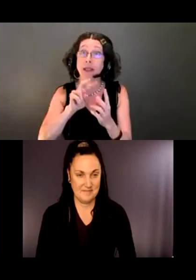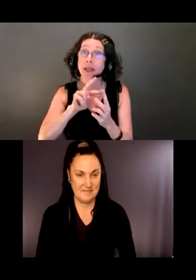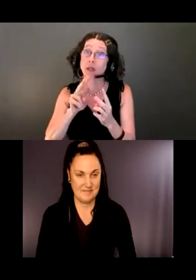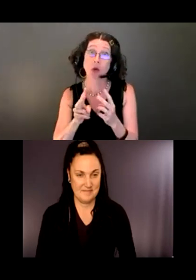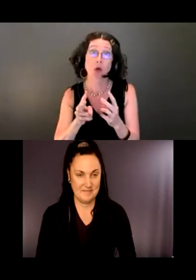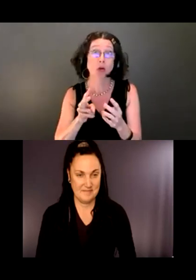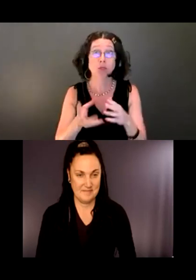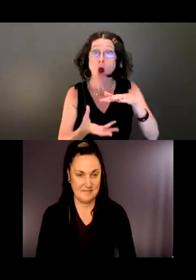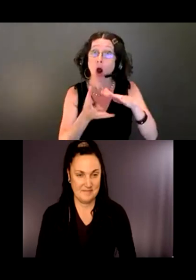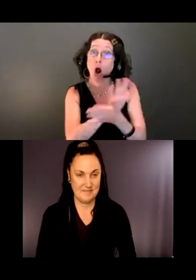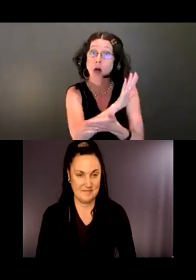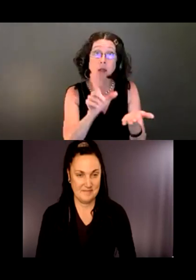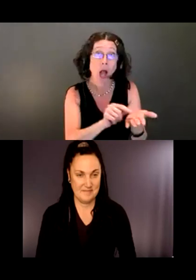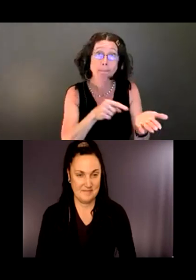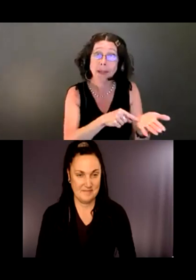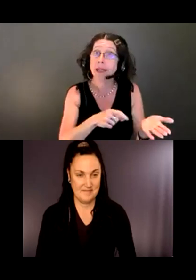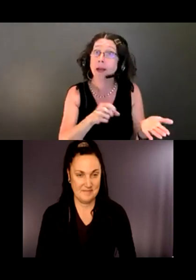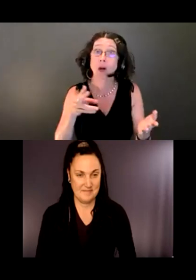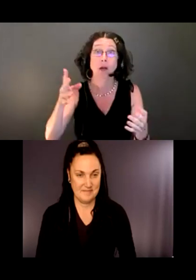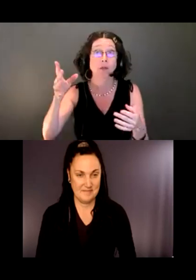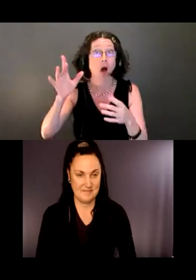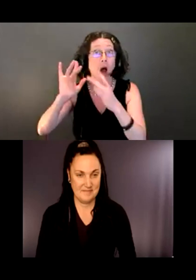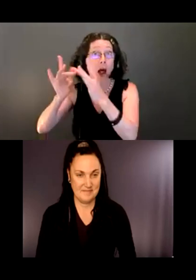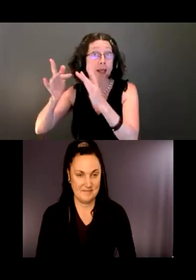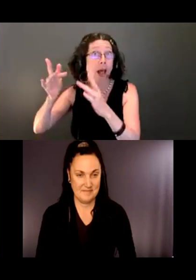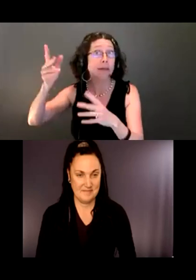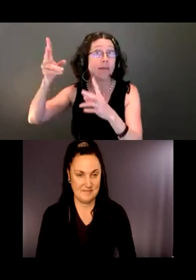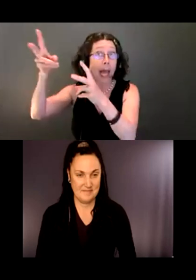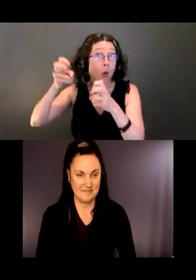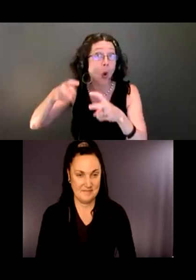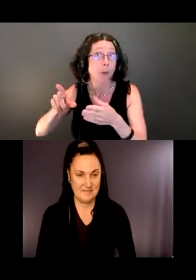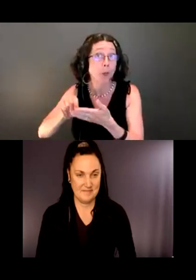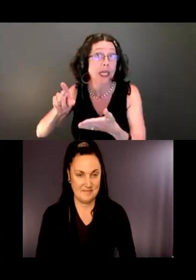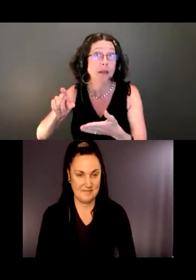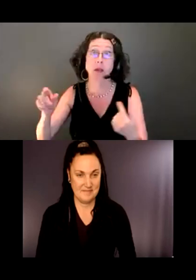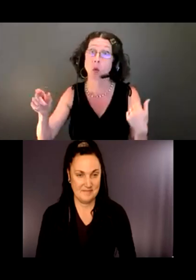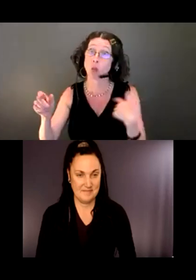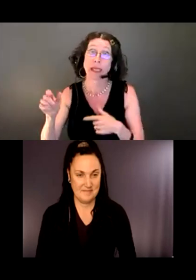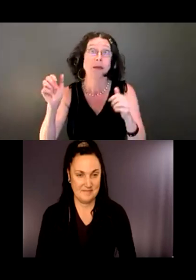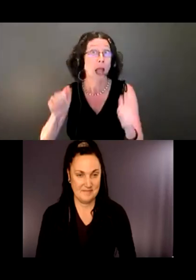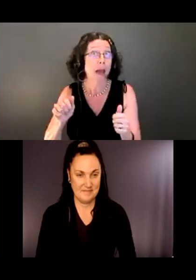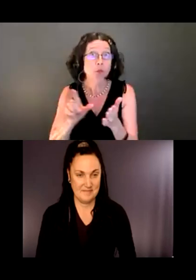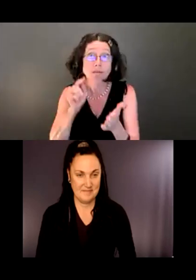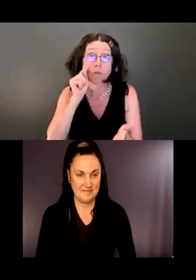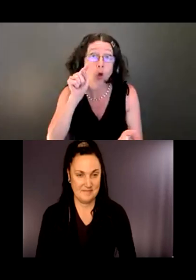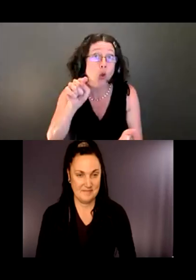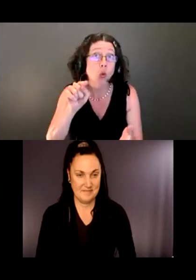download it and print on demand. We can make audio versions of this. We can make video of this.